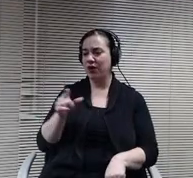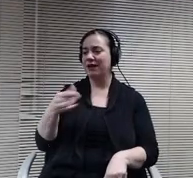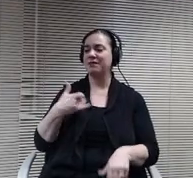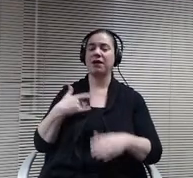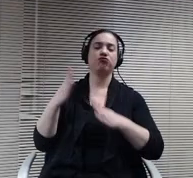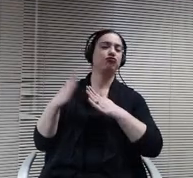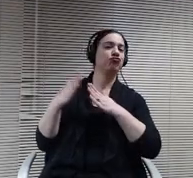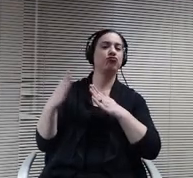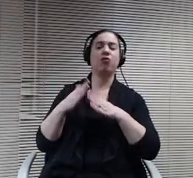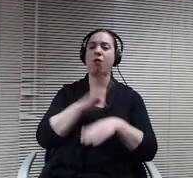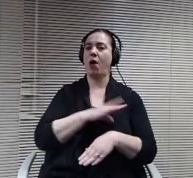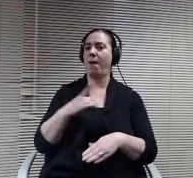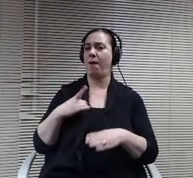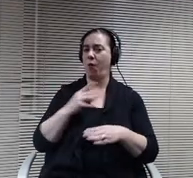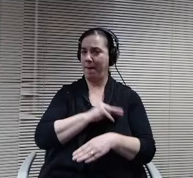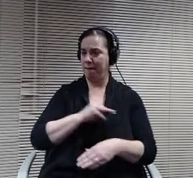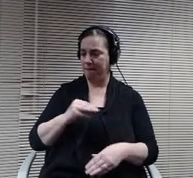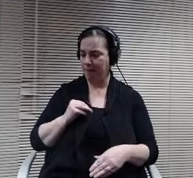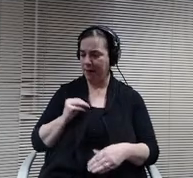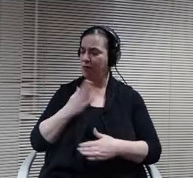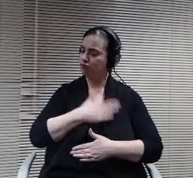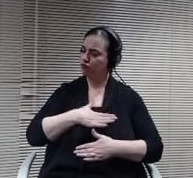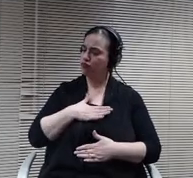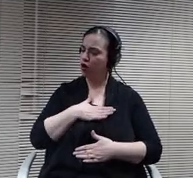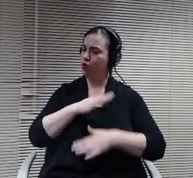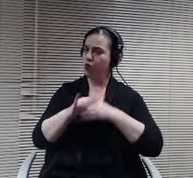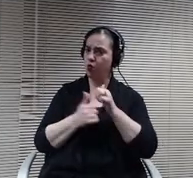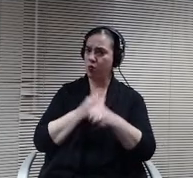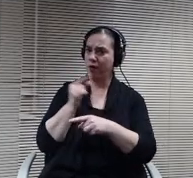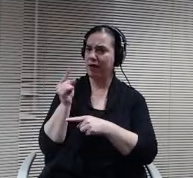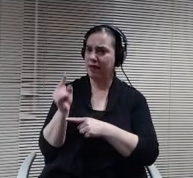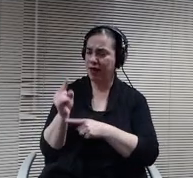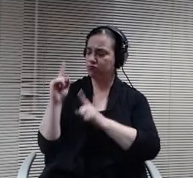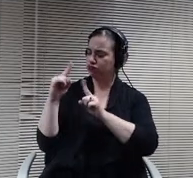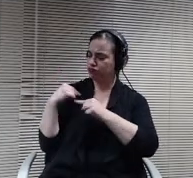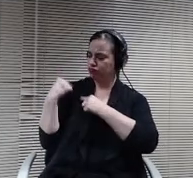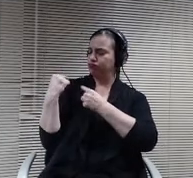pleasure of working with him for quite some time now and I think